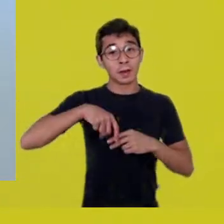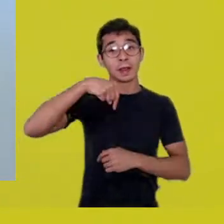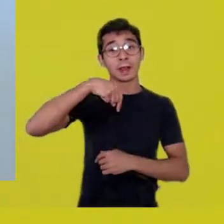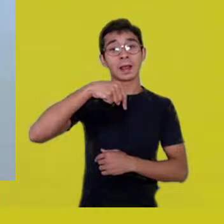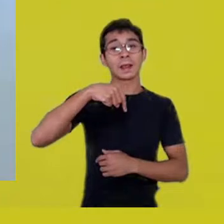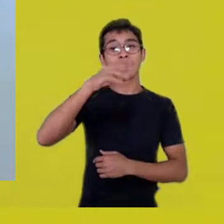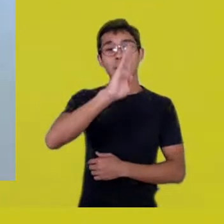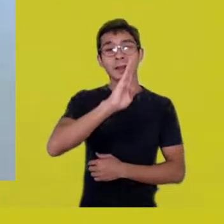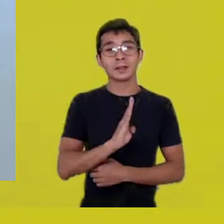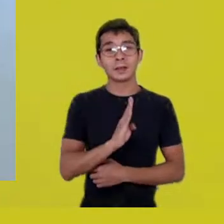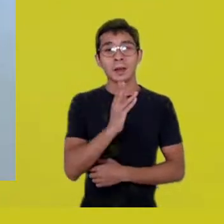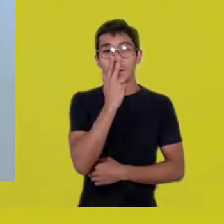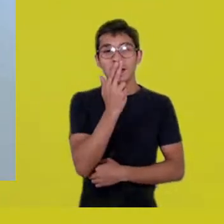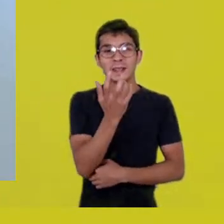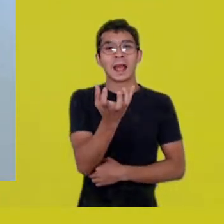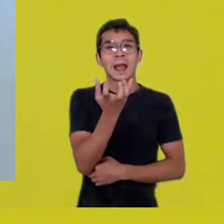that speaks Portuguese,